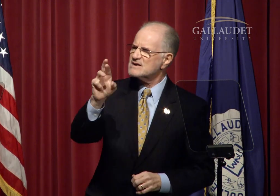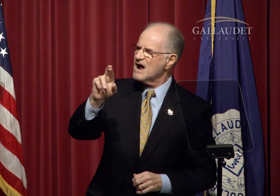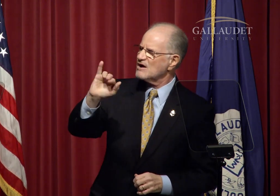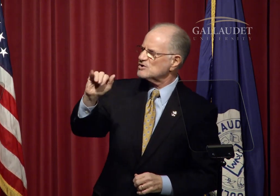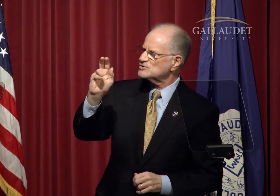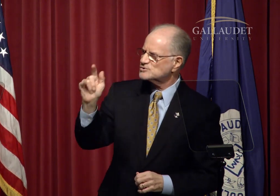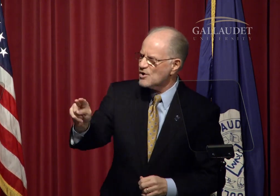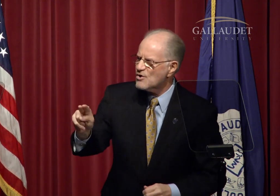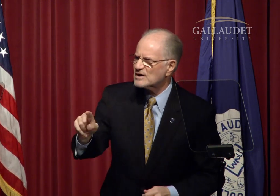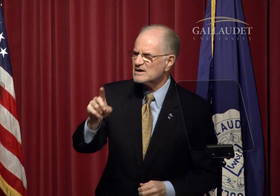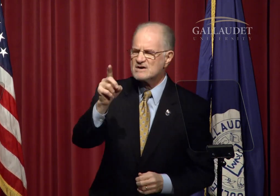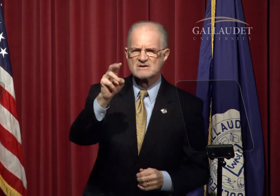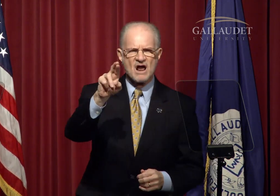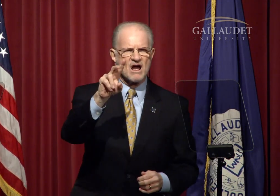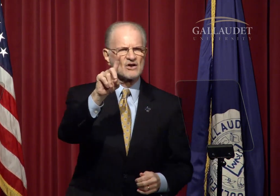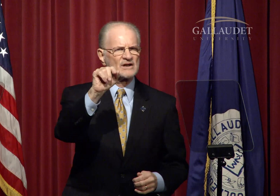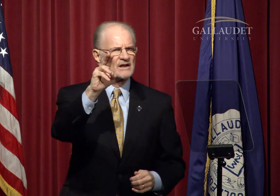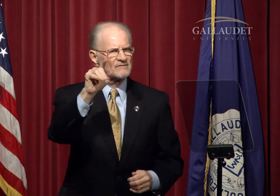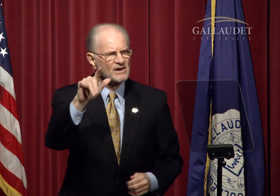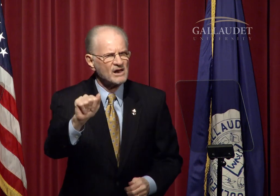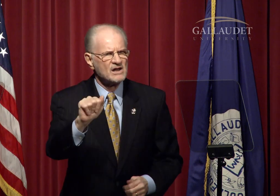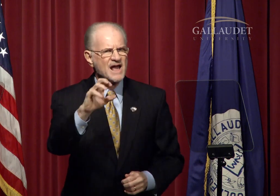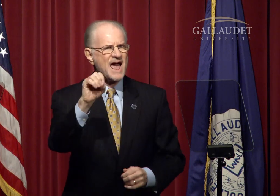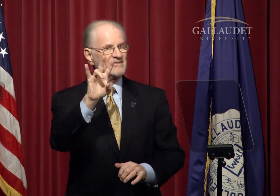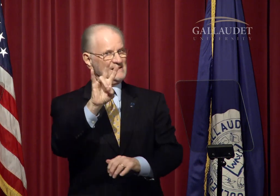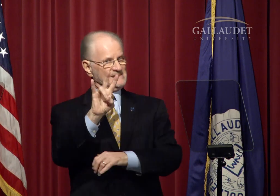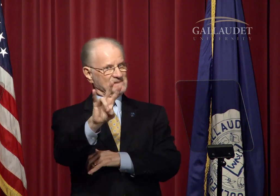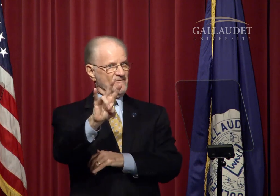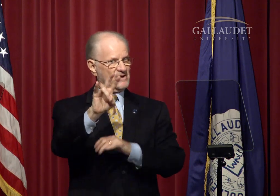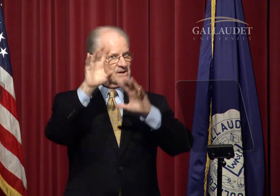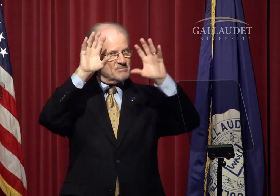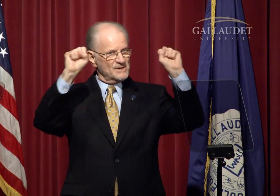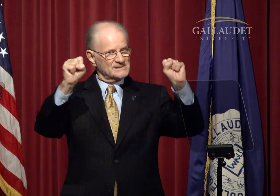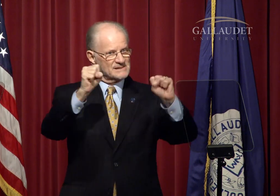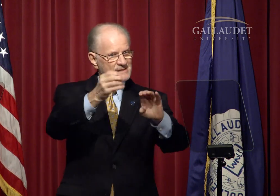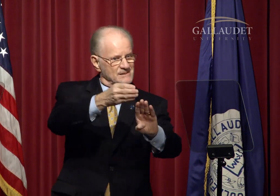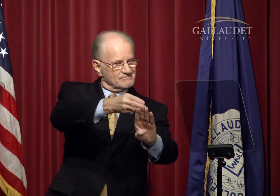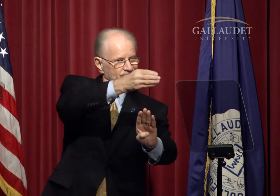Dr. Jordan, Dr. Davila, and the seven Presidents